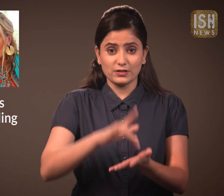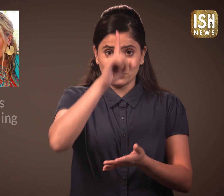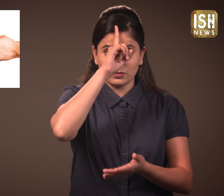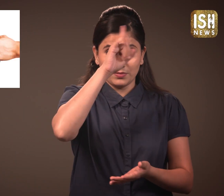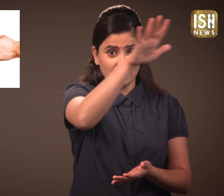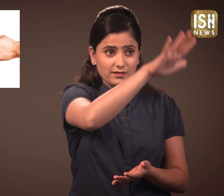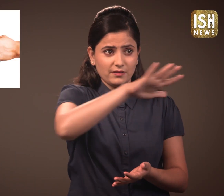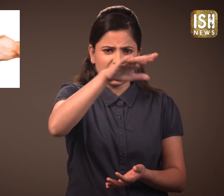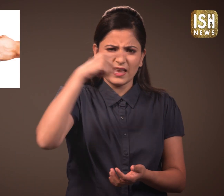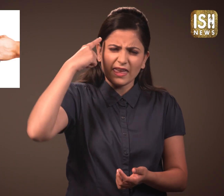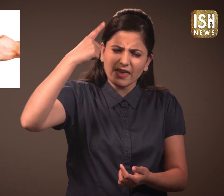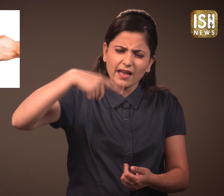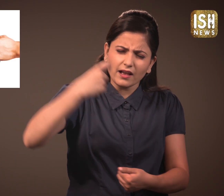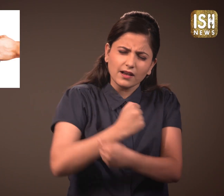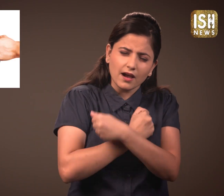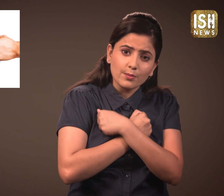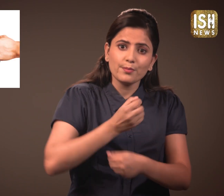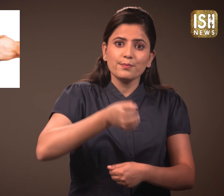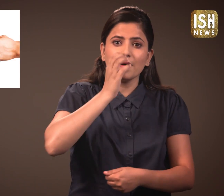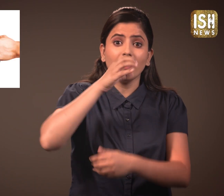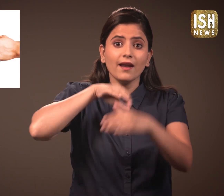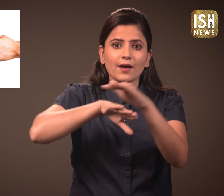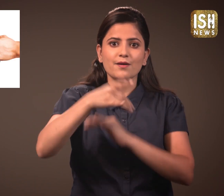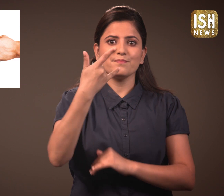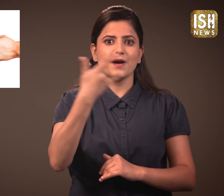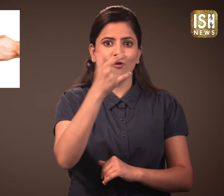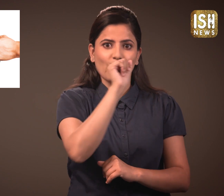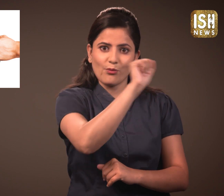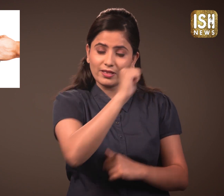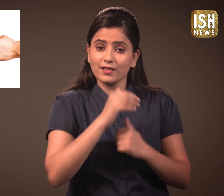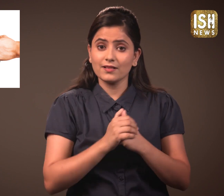Germans are crazy for Beer,